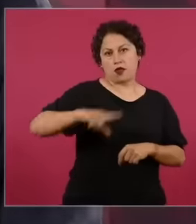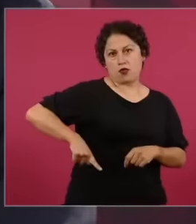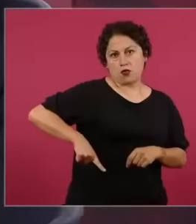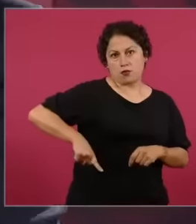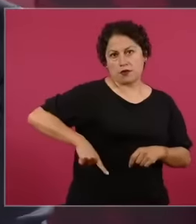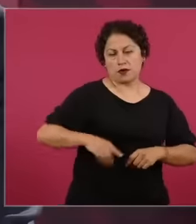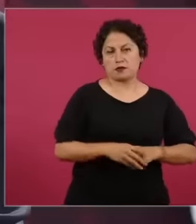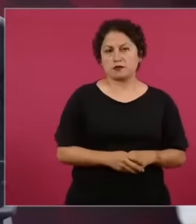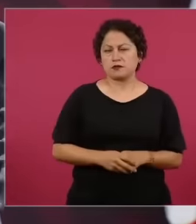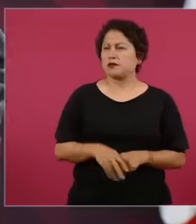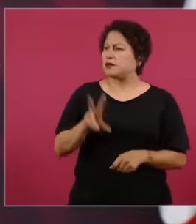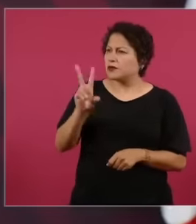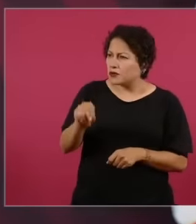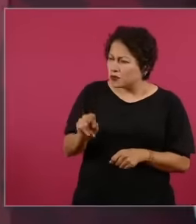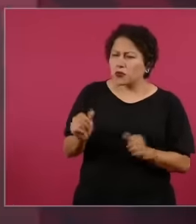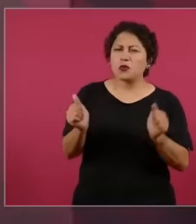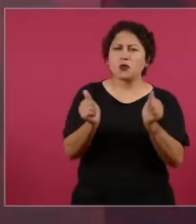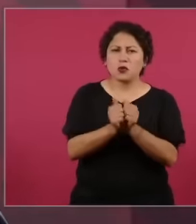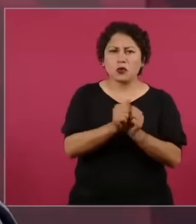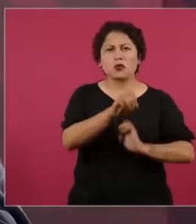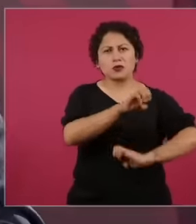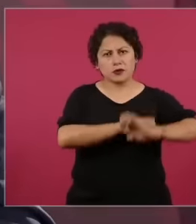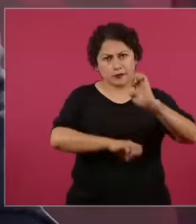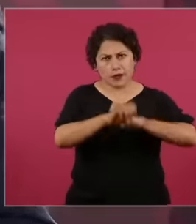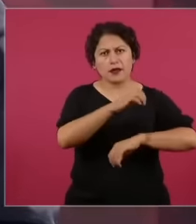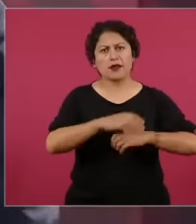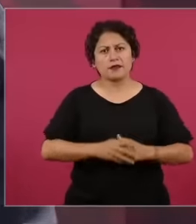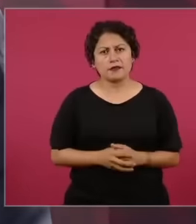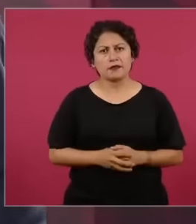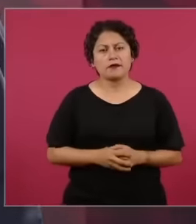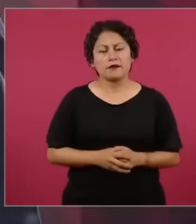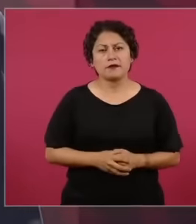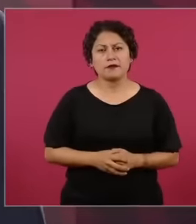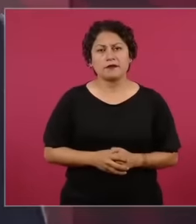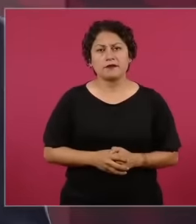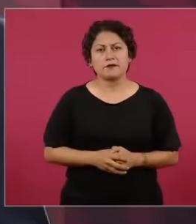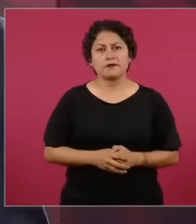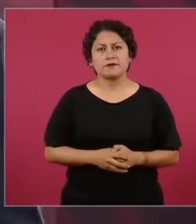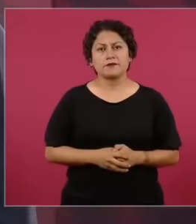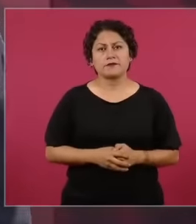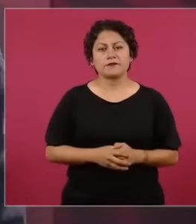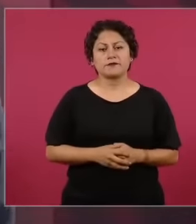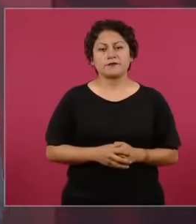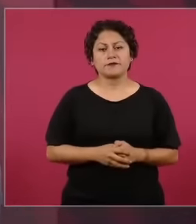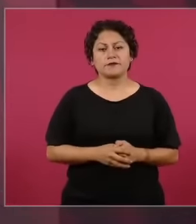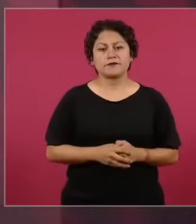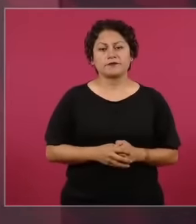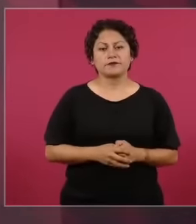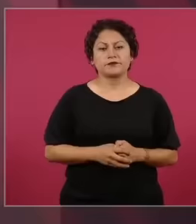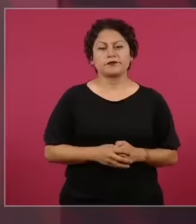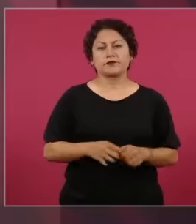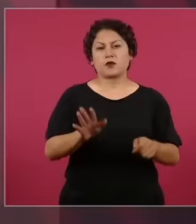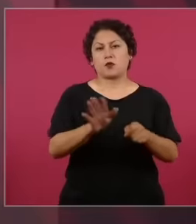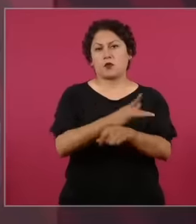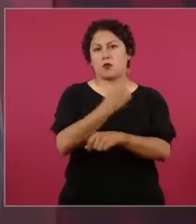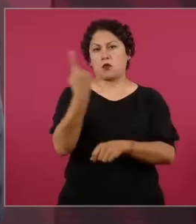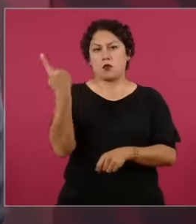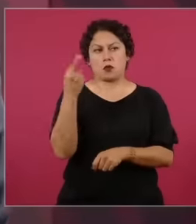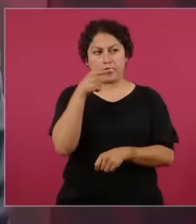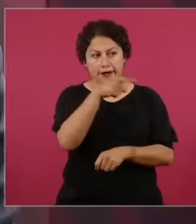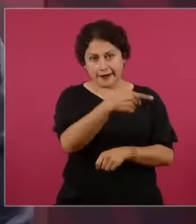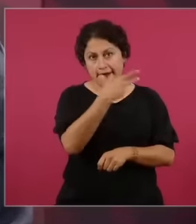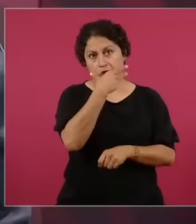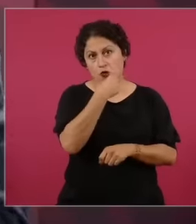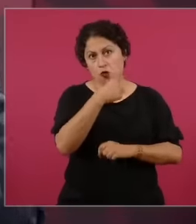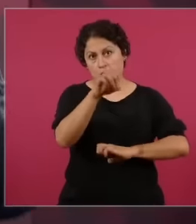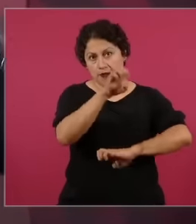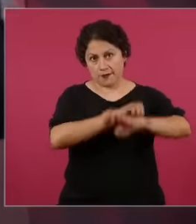the embassy because he is looking for us to talk, imagine he comes